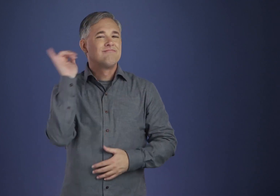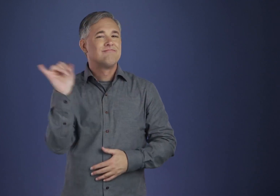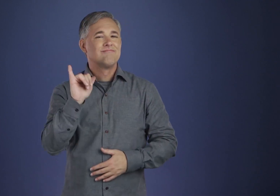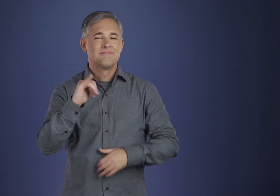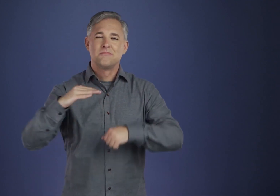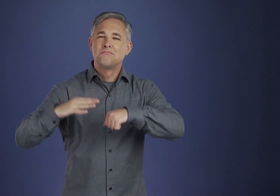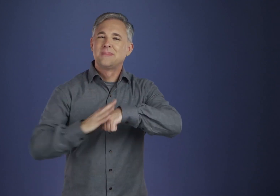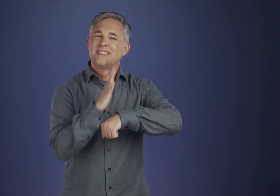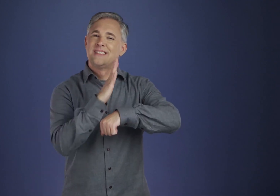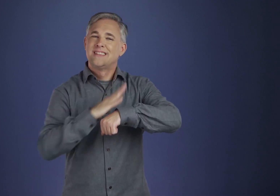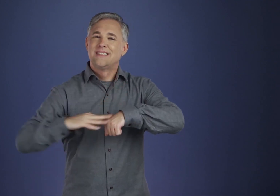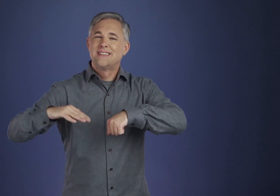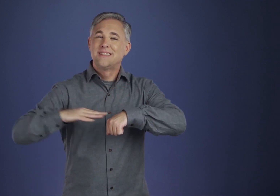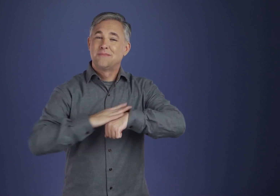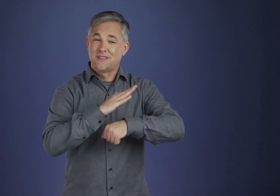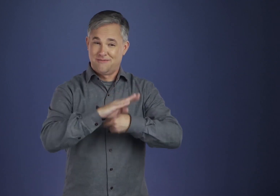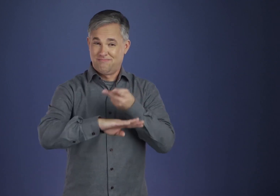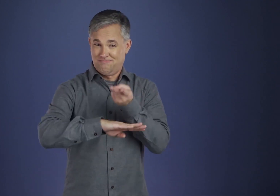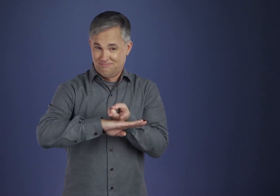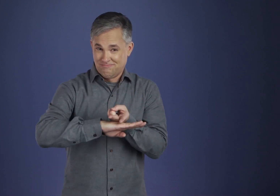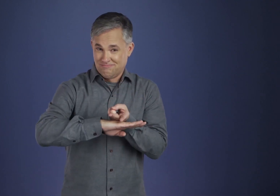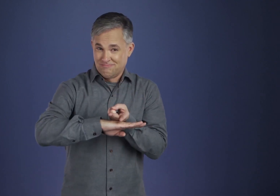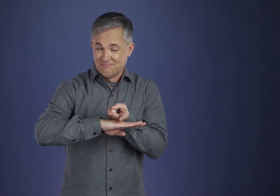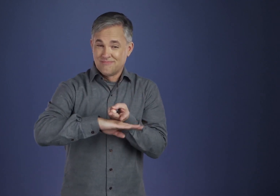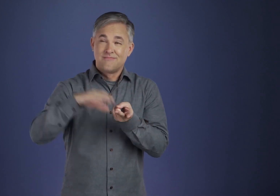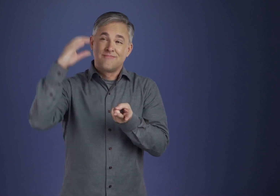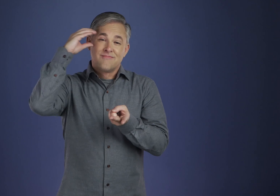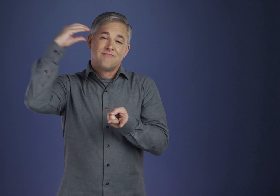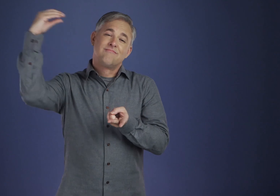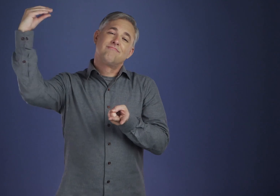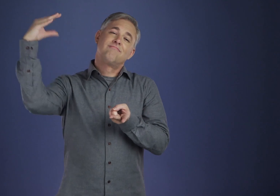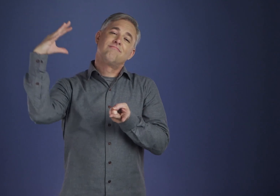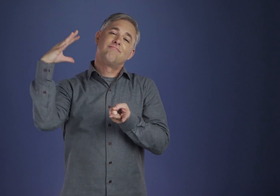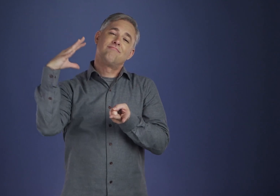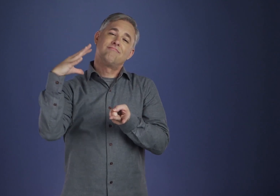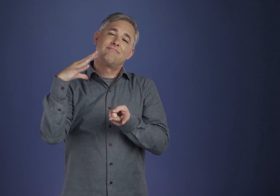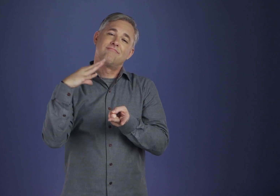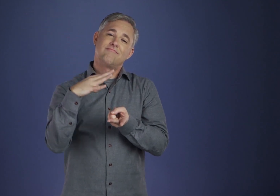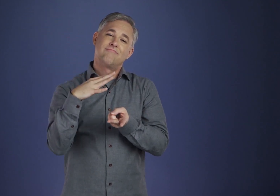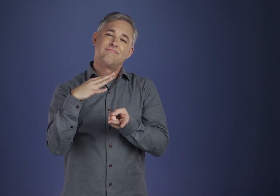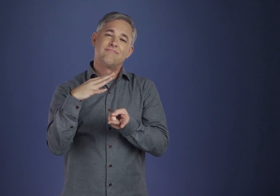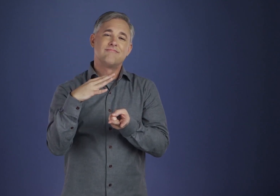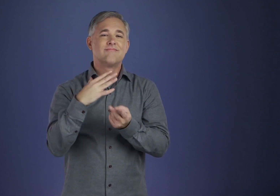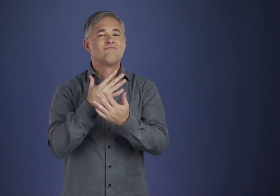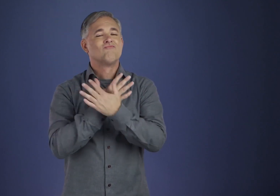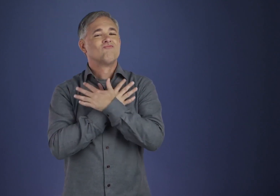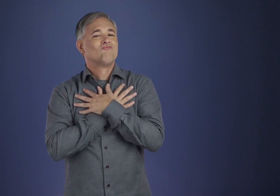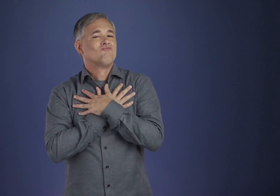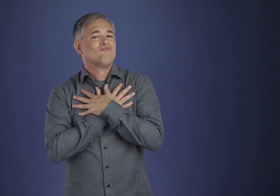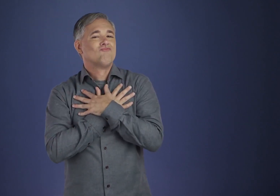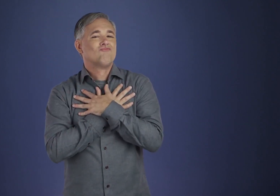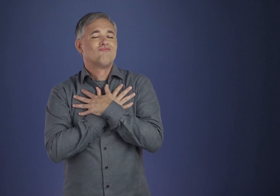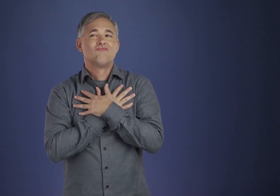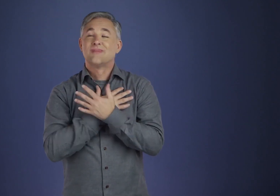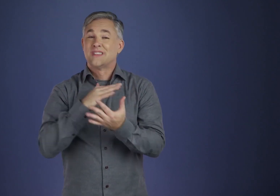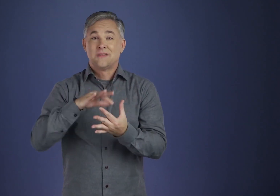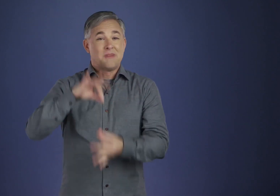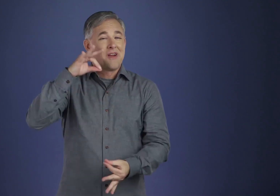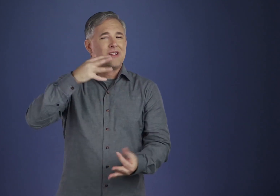As though lying upon a sunlit beach, let us relax and breathe deeply of the spiritual atmosphere